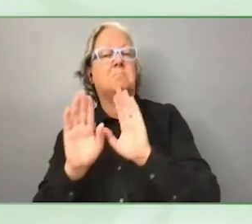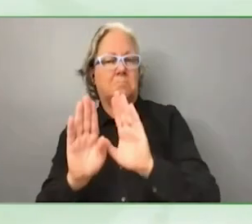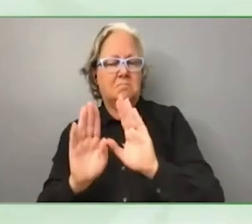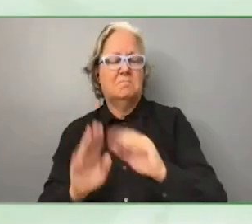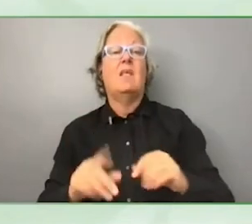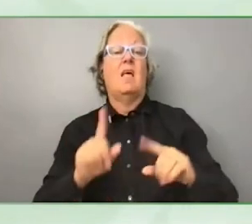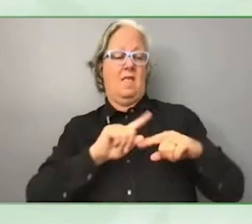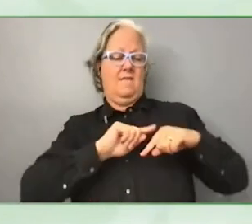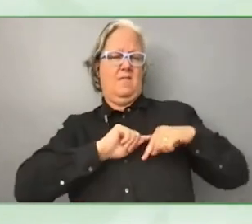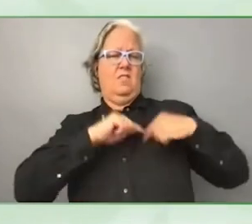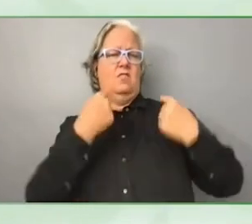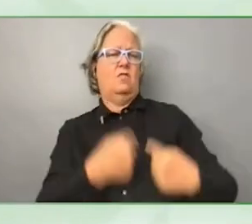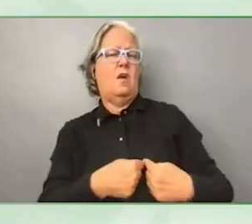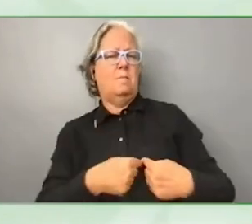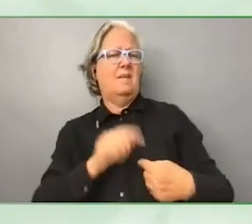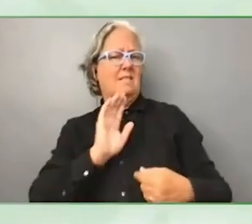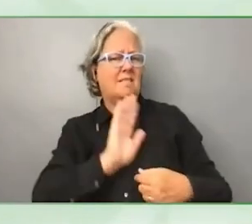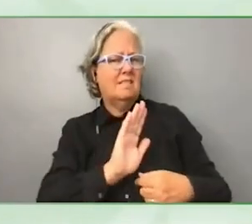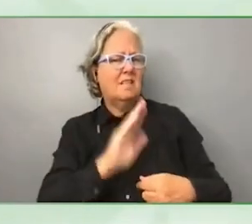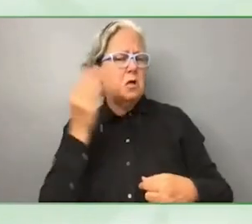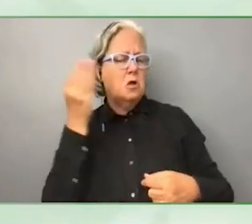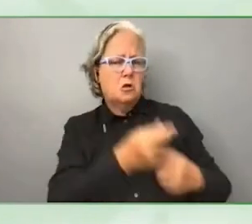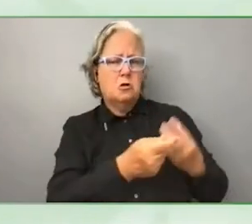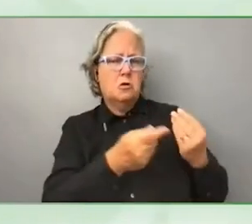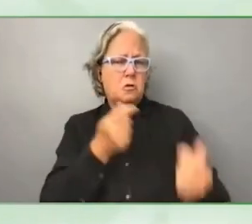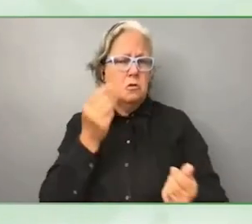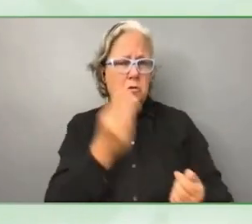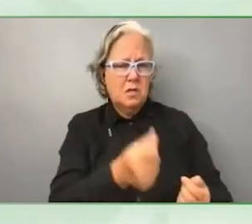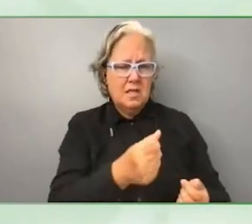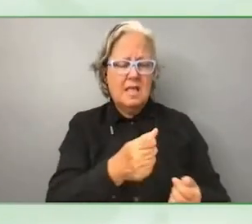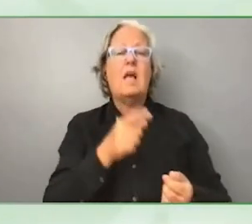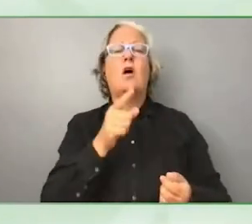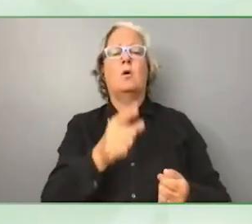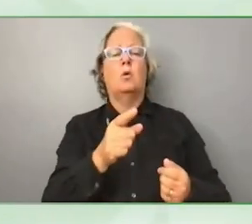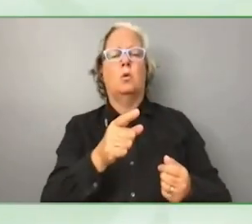and co-creating knowledge and I think that is an interesting approach.